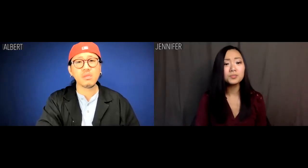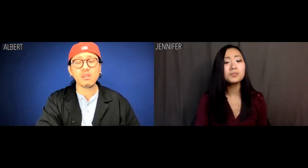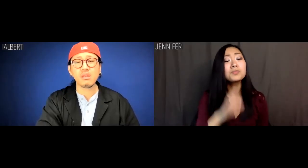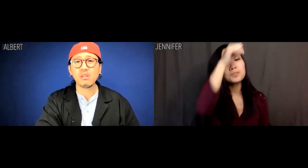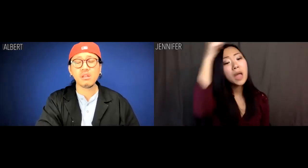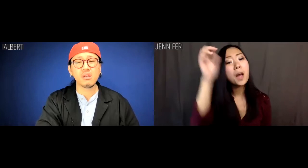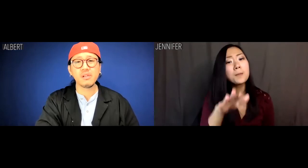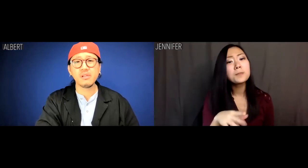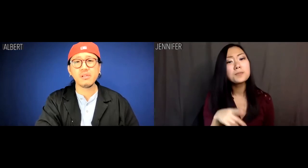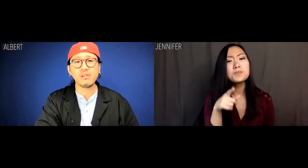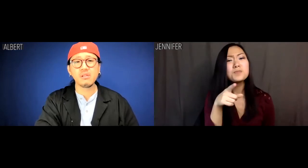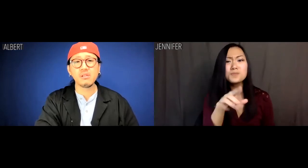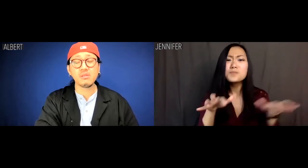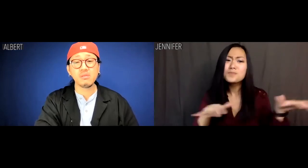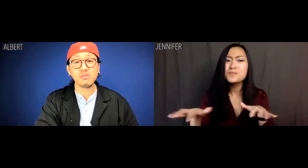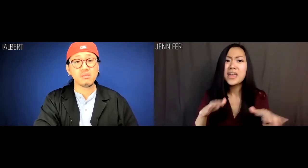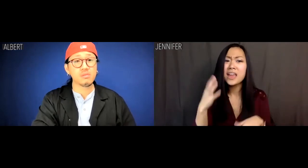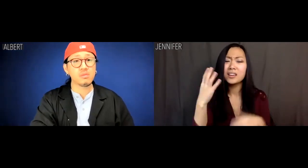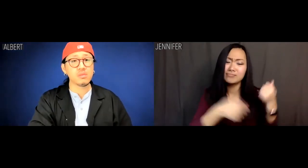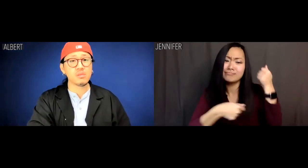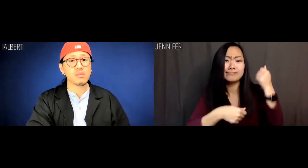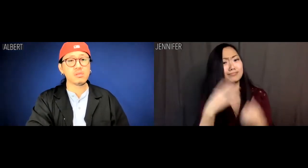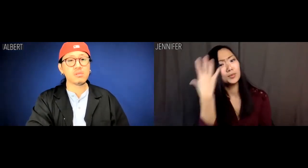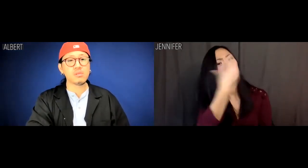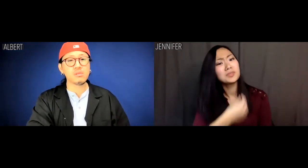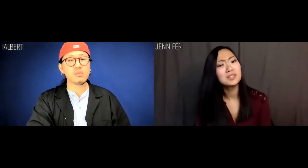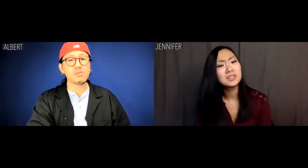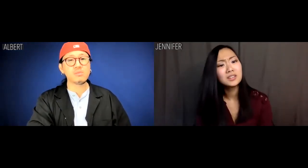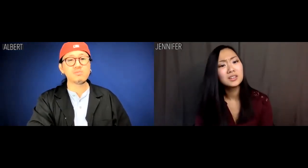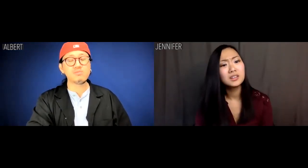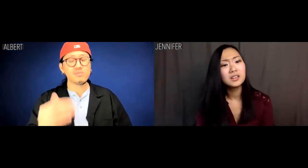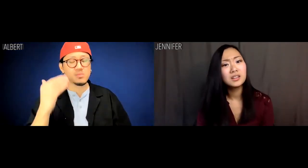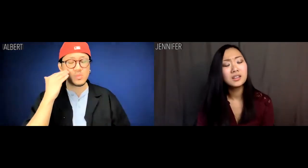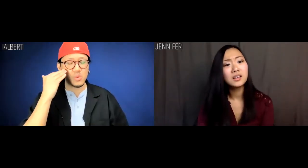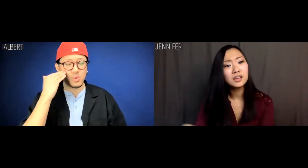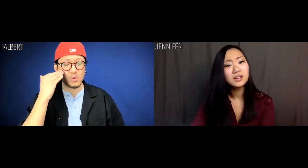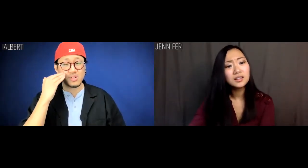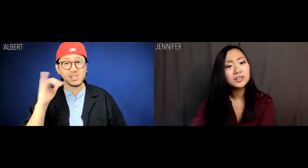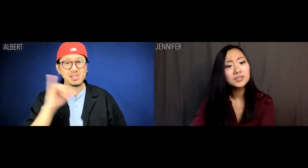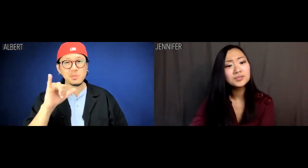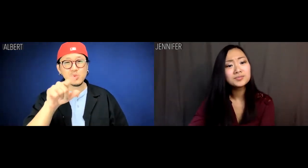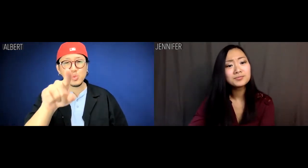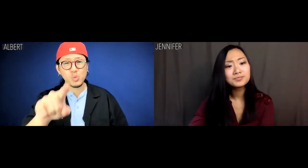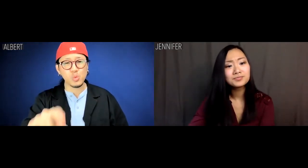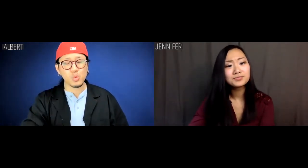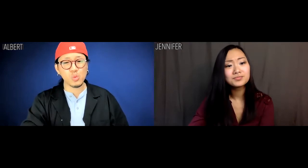Jennifer: You played really beautifully. Albert: I know, so did you.